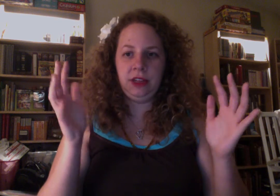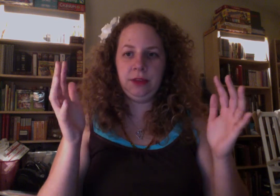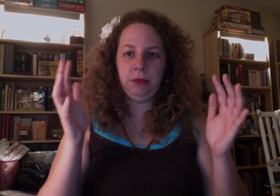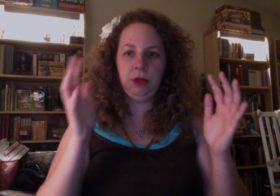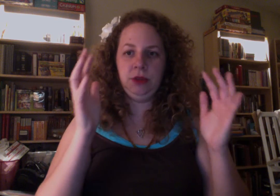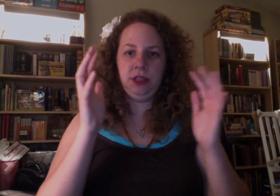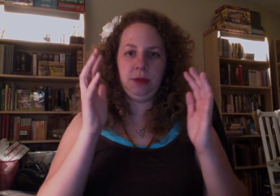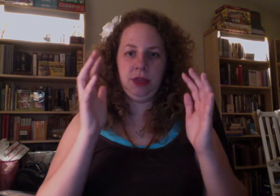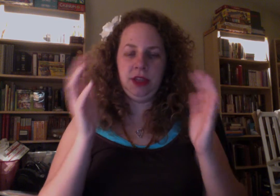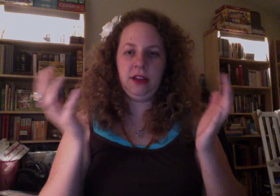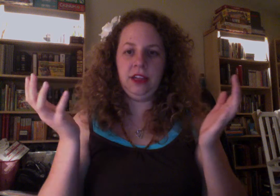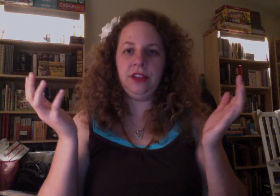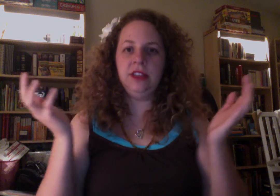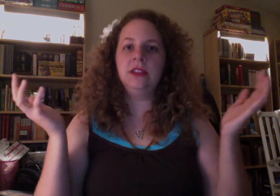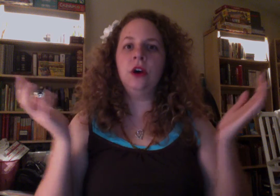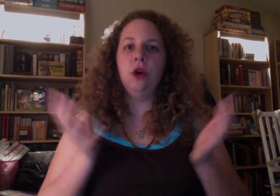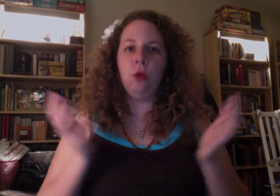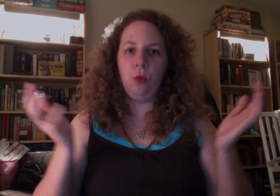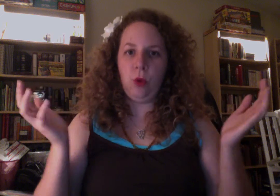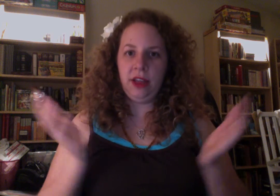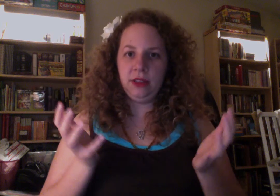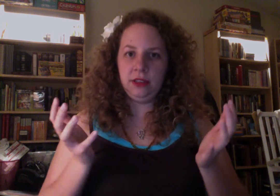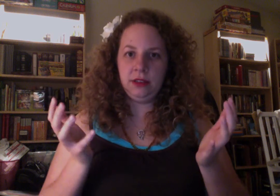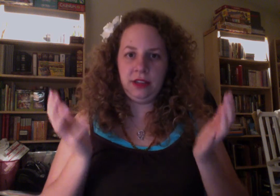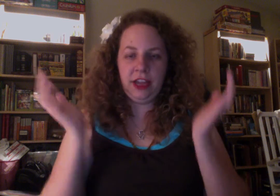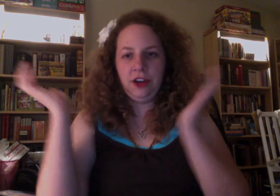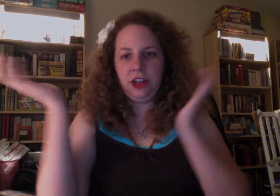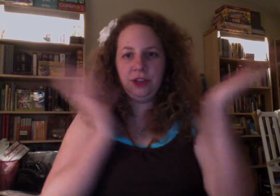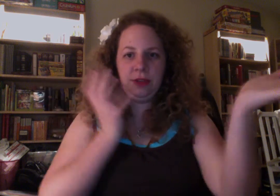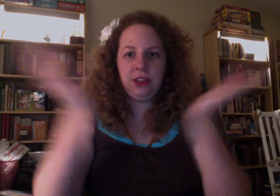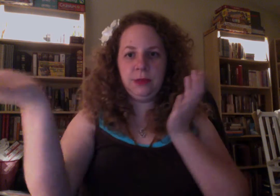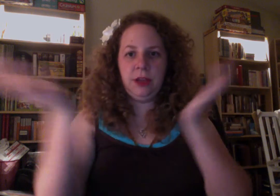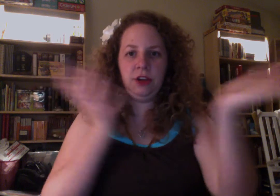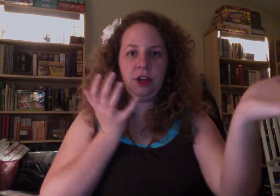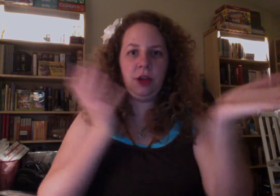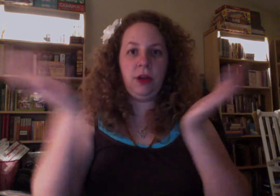them loosely be there like this. WHAT, okay you're not doing this way, you're not going